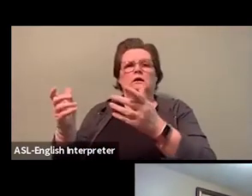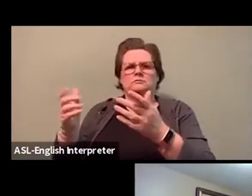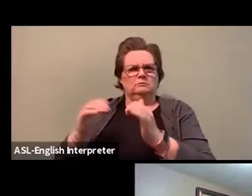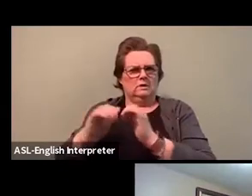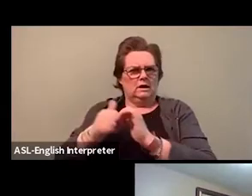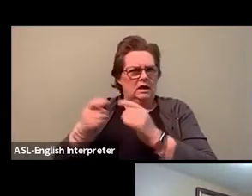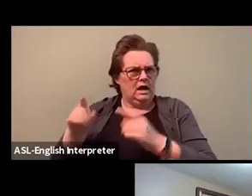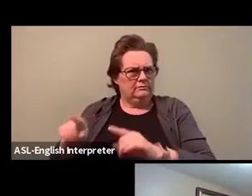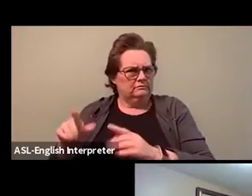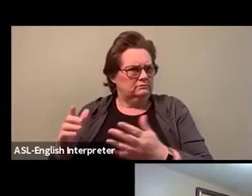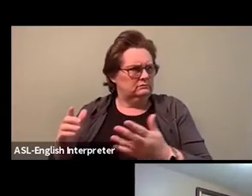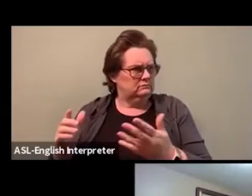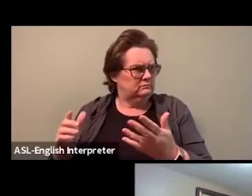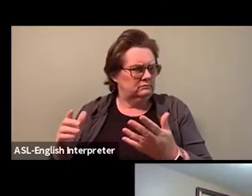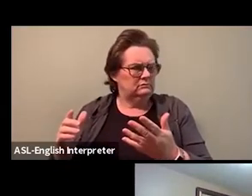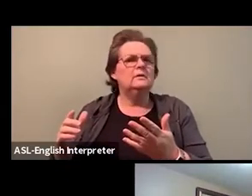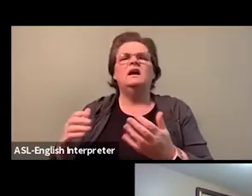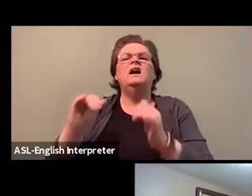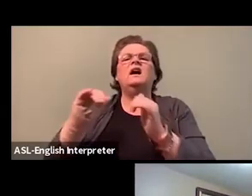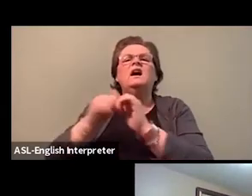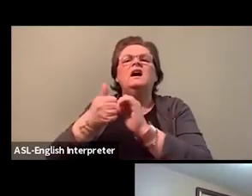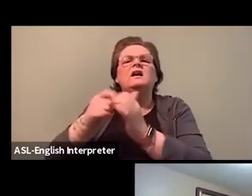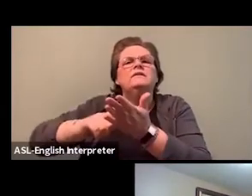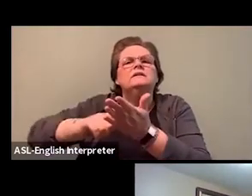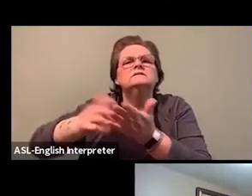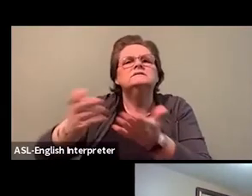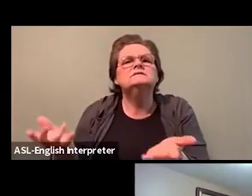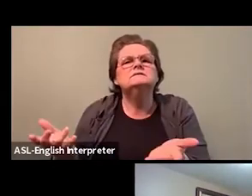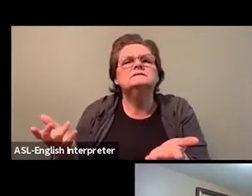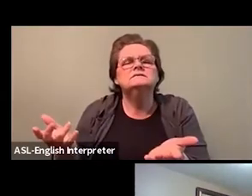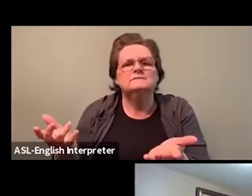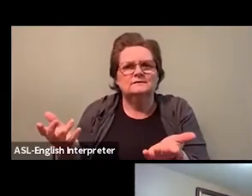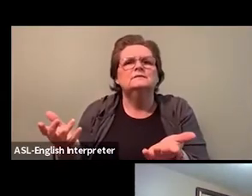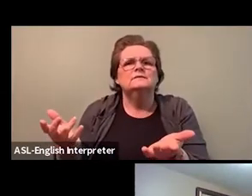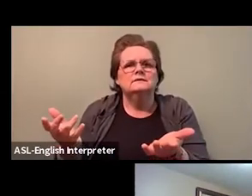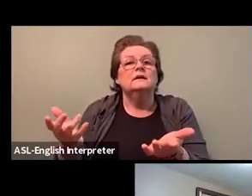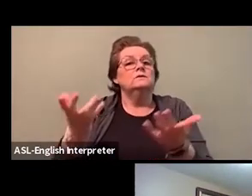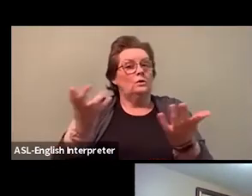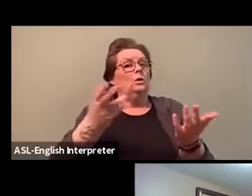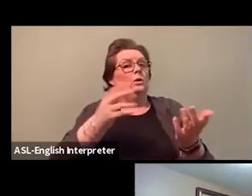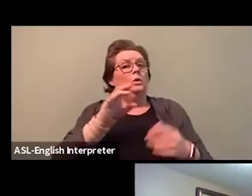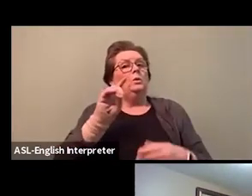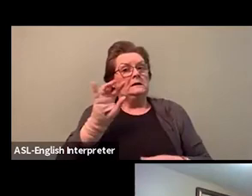and as an agency, we put out that data, we took the hits from the community